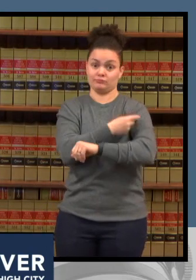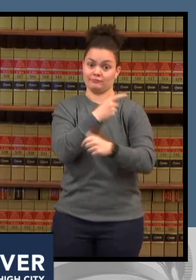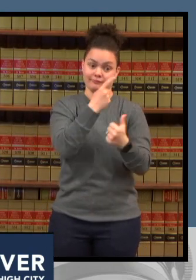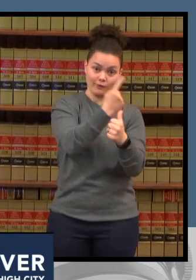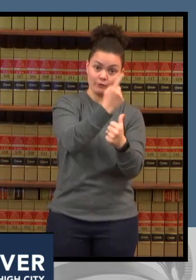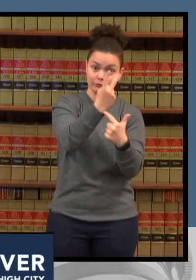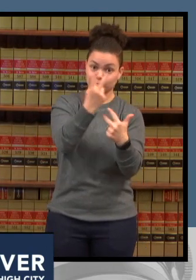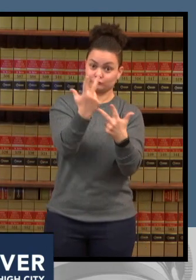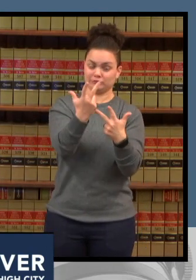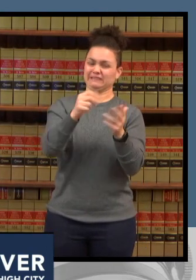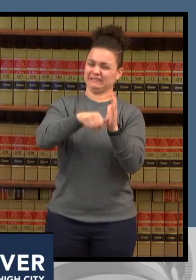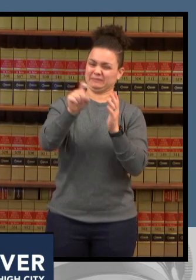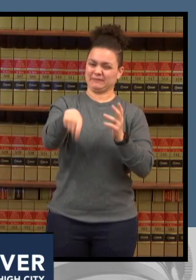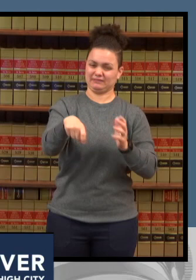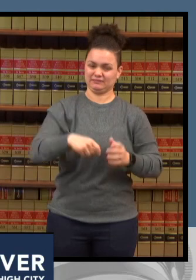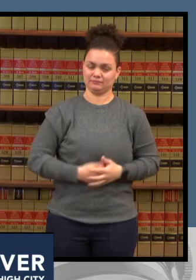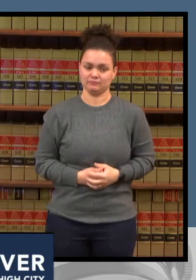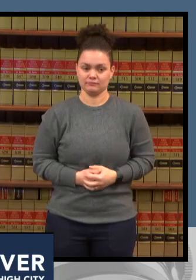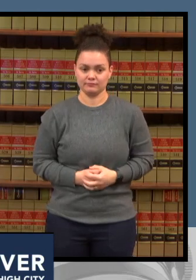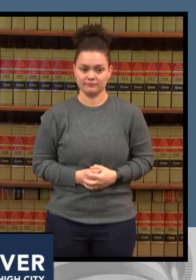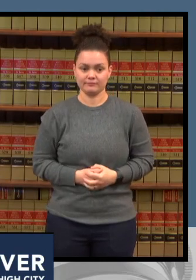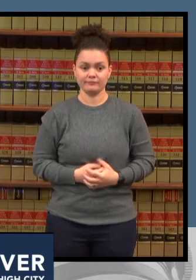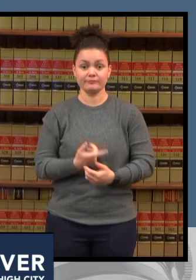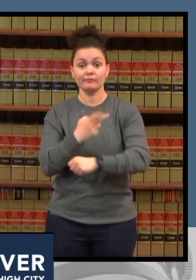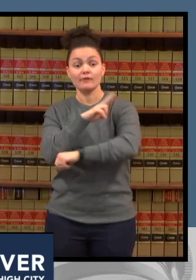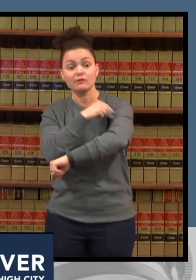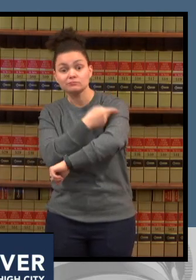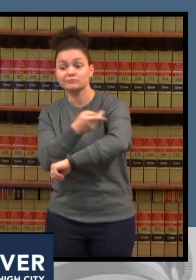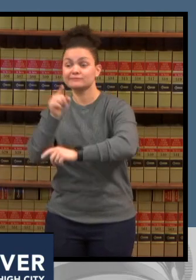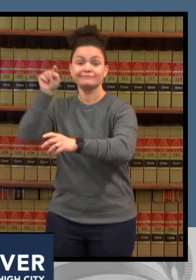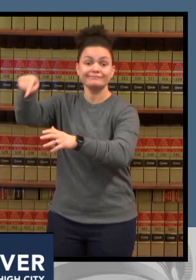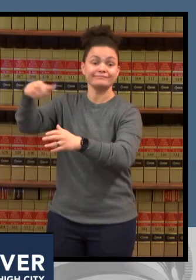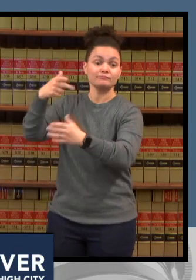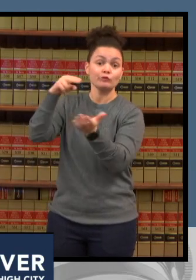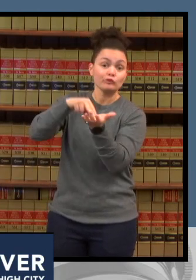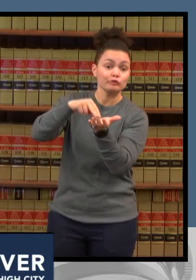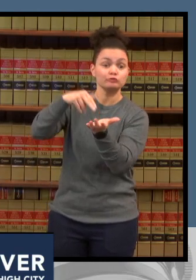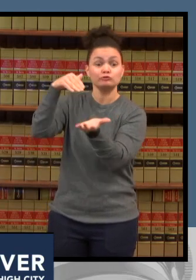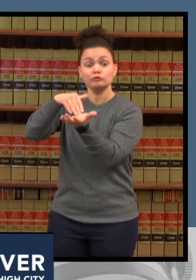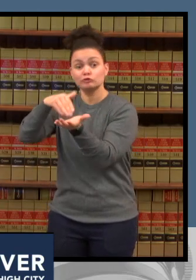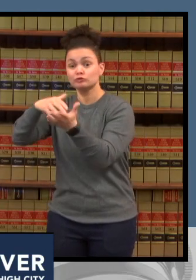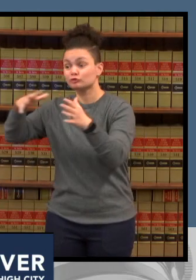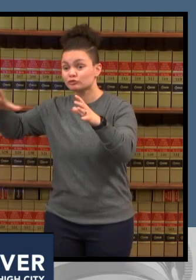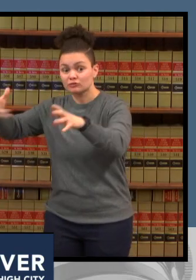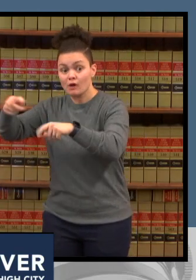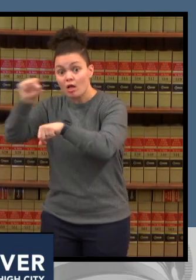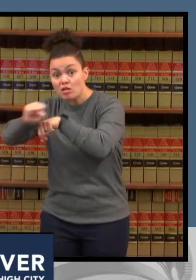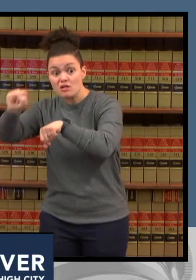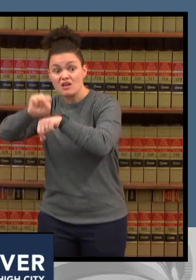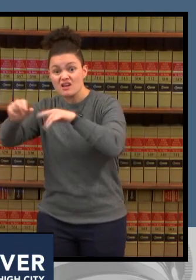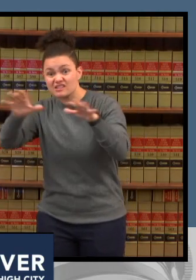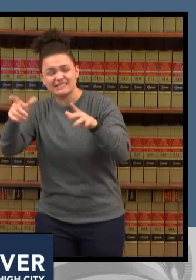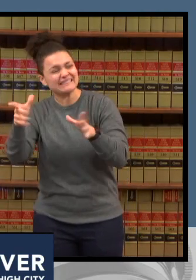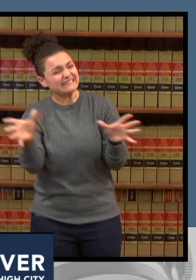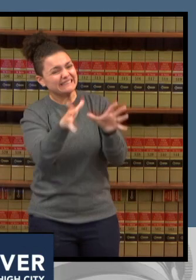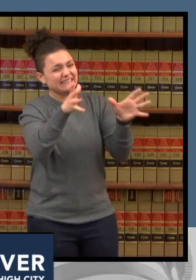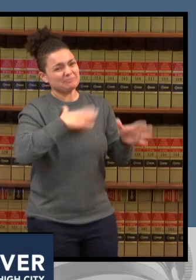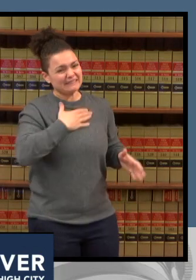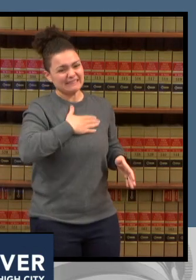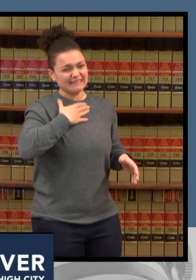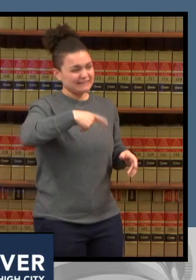our first frontline workers need right now to maintain capacity this is an especially urgent